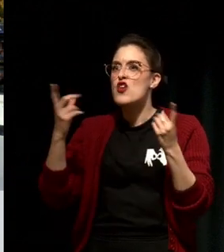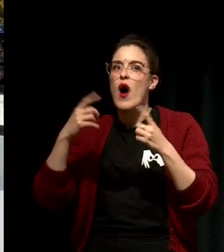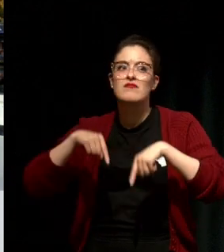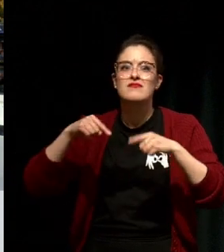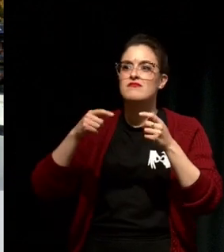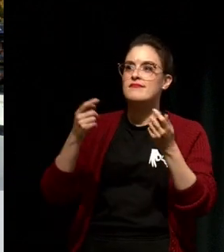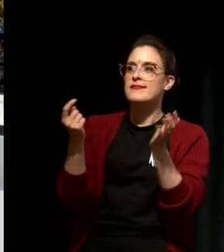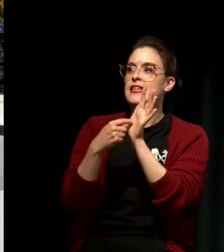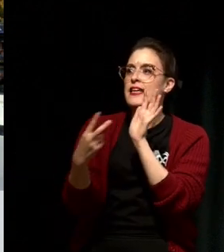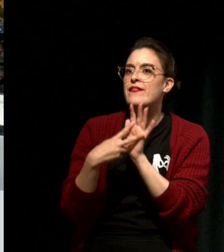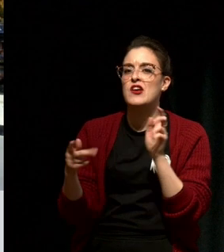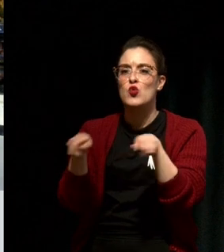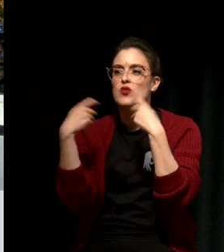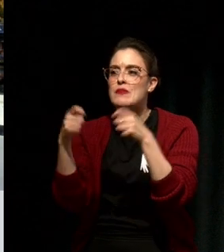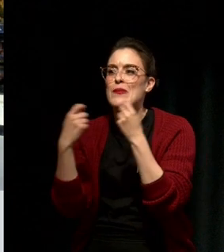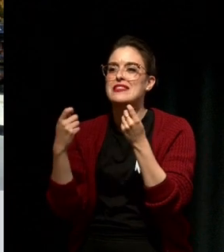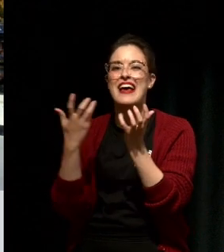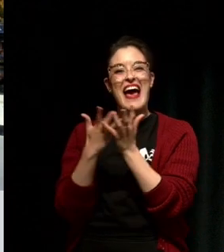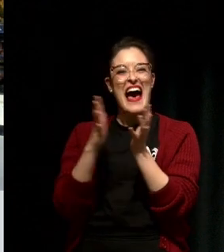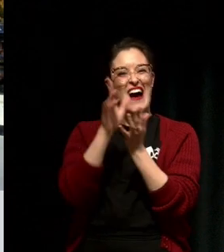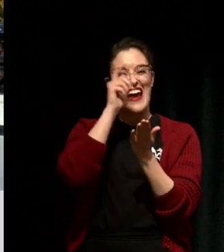how can I write about this in my thesis?